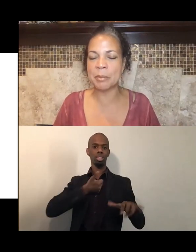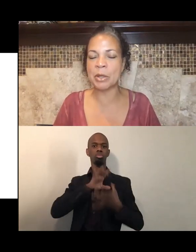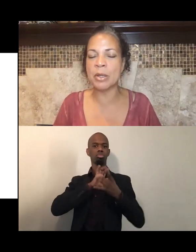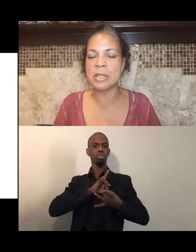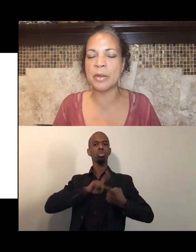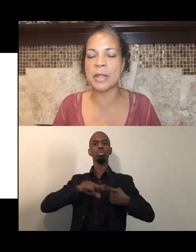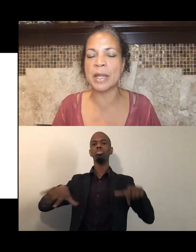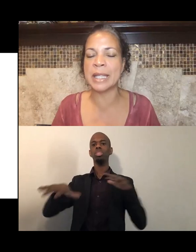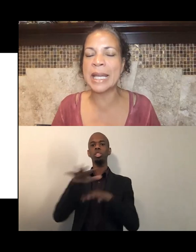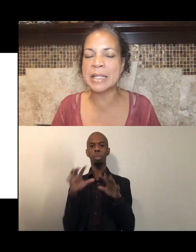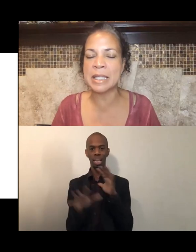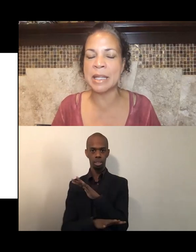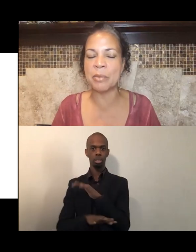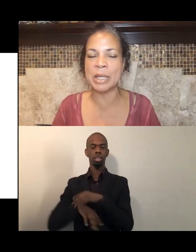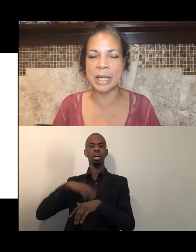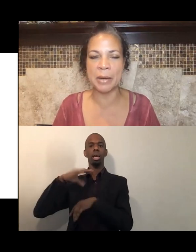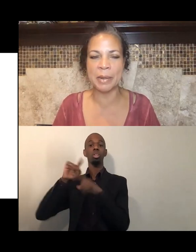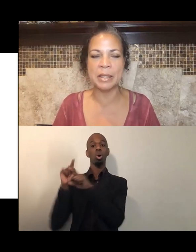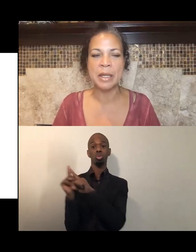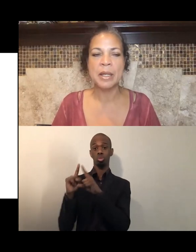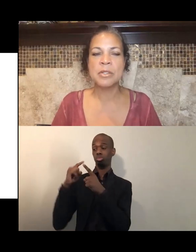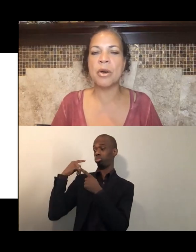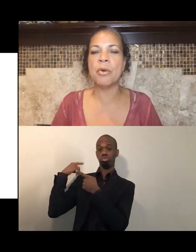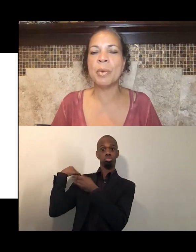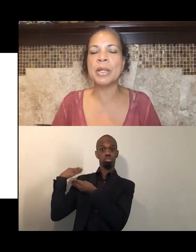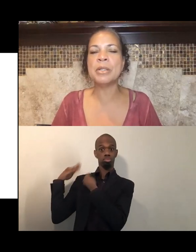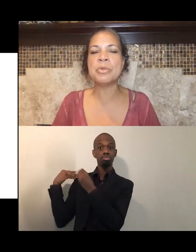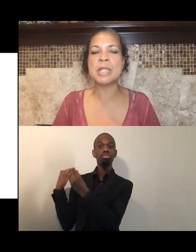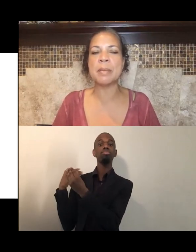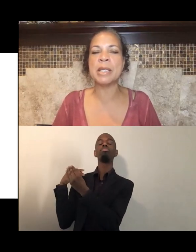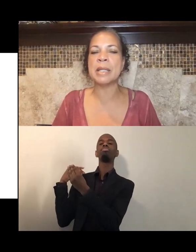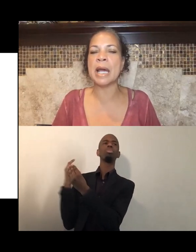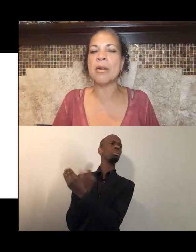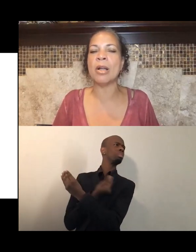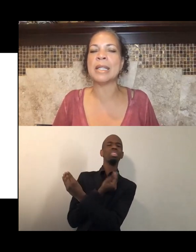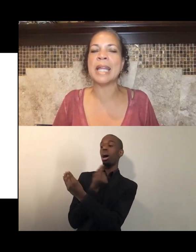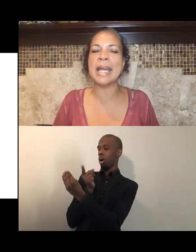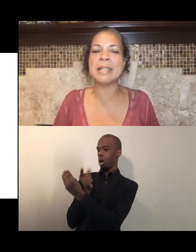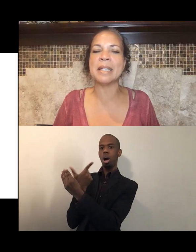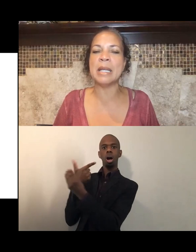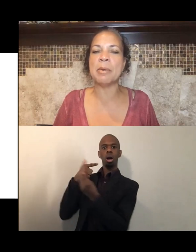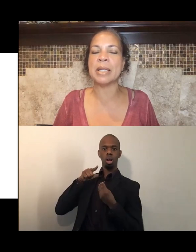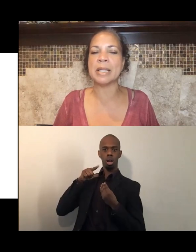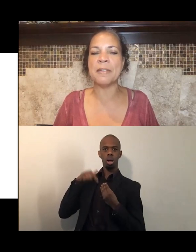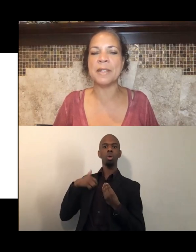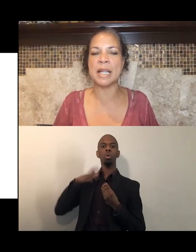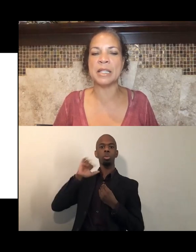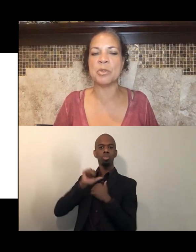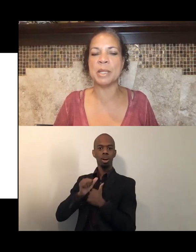but also the legacy that we inherit. So we're gonna do something that I call a Land, Labor and Life Acknowledgement.